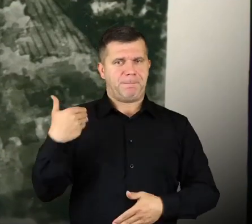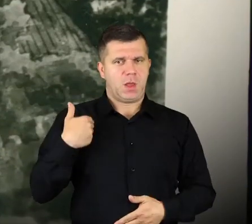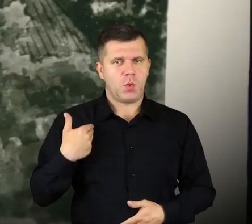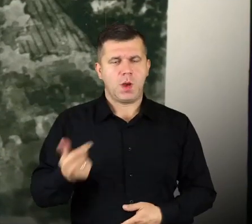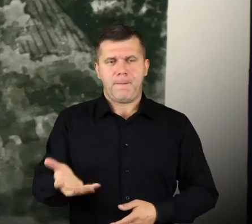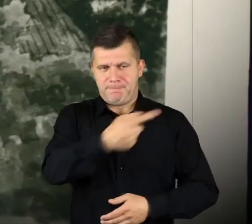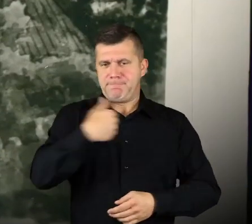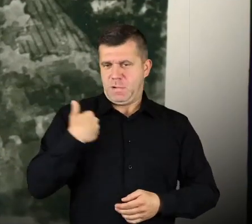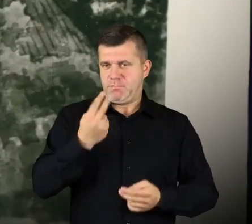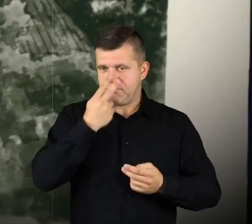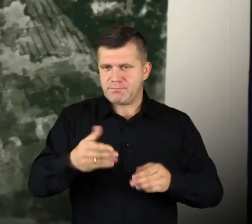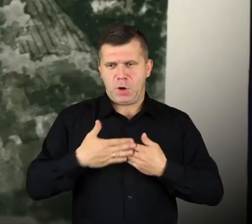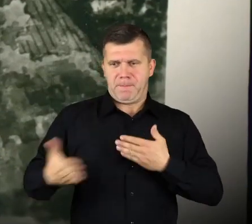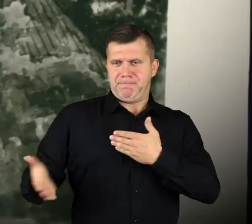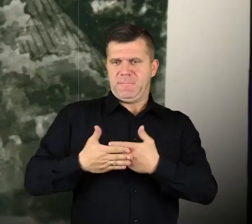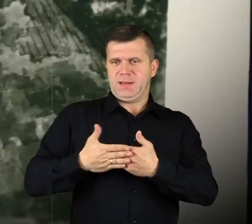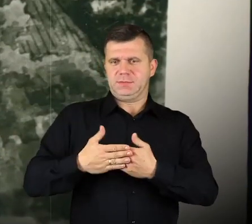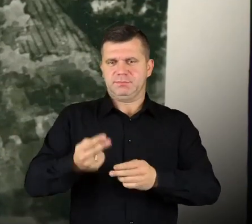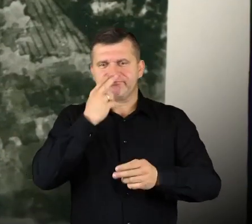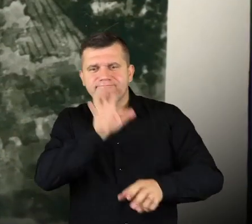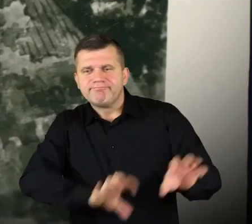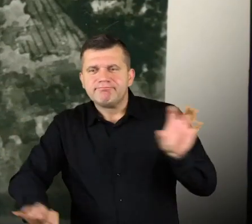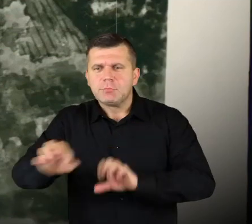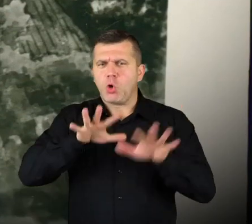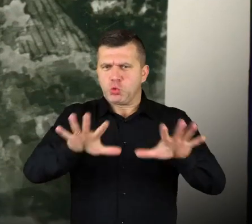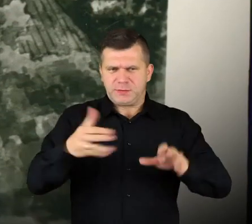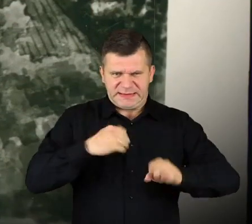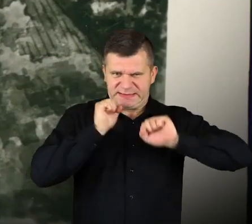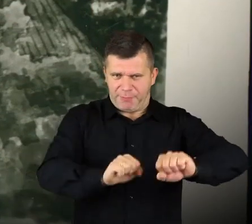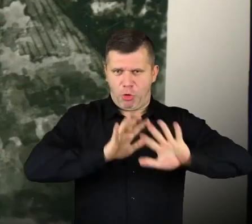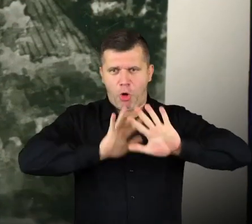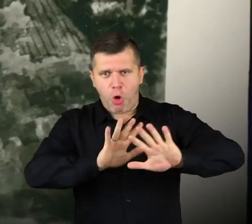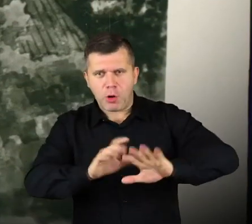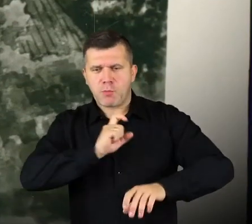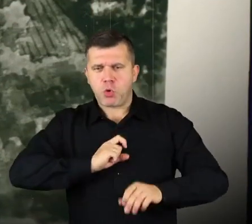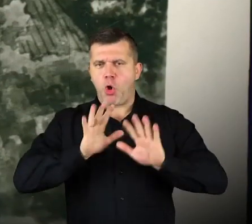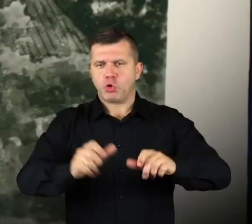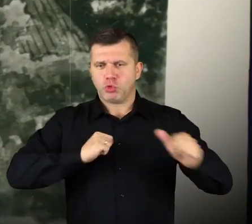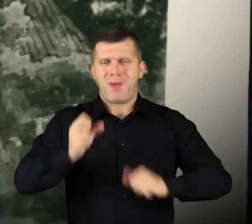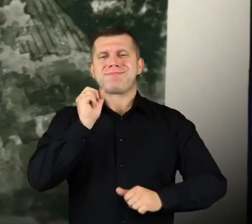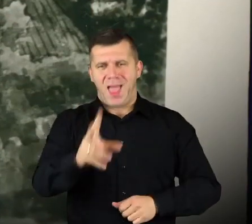Yes, we were the part of it, we were very close to the backstage. There was probably a lot of security? Secret Service?